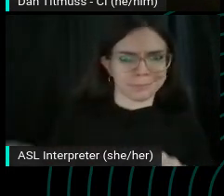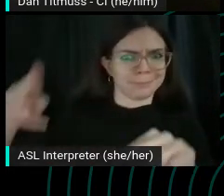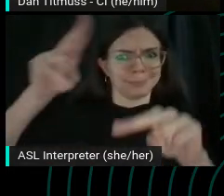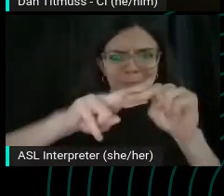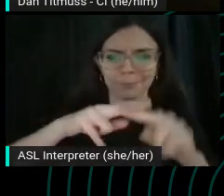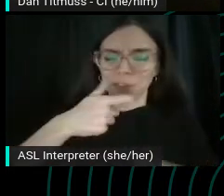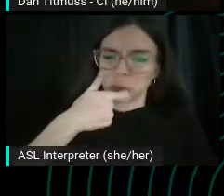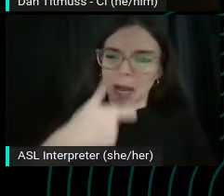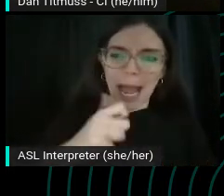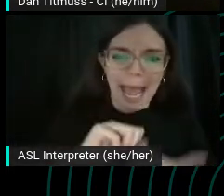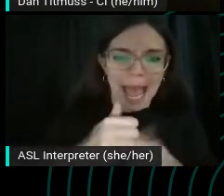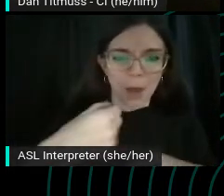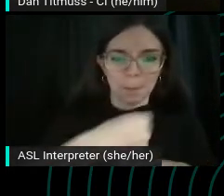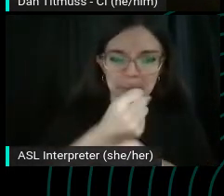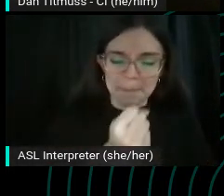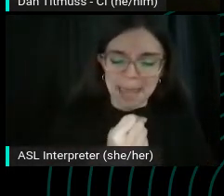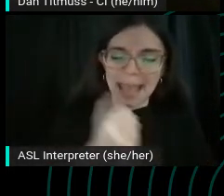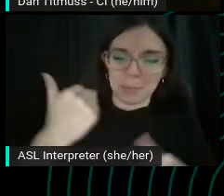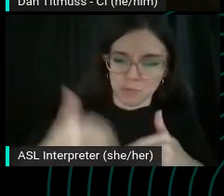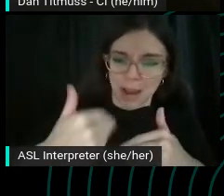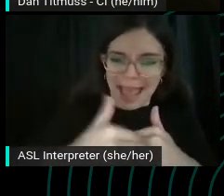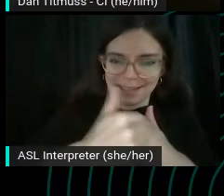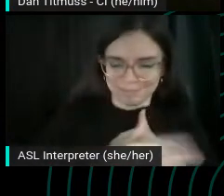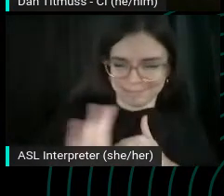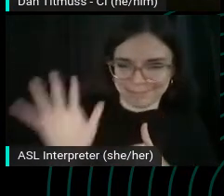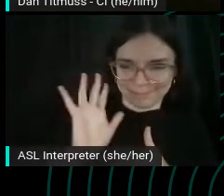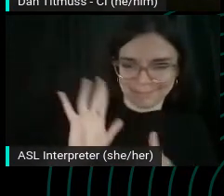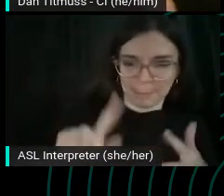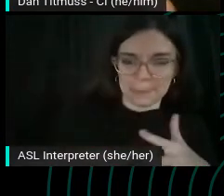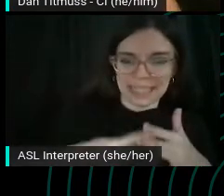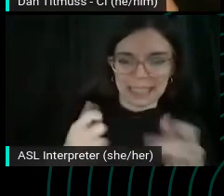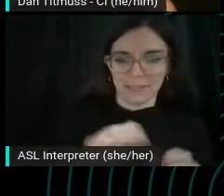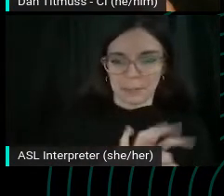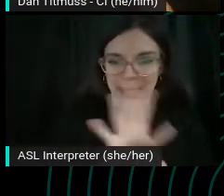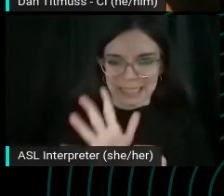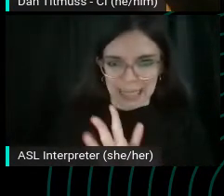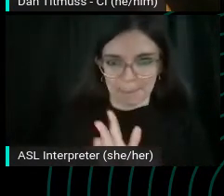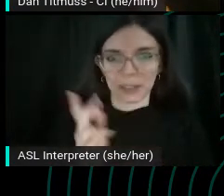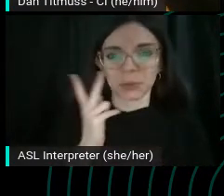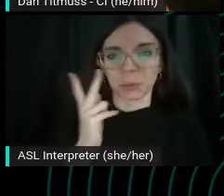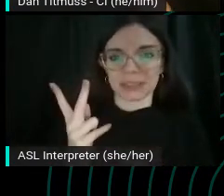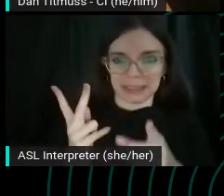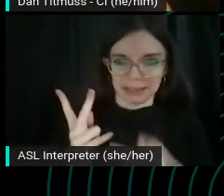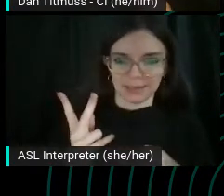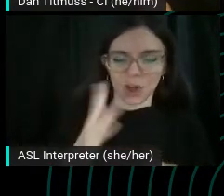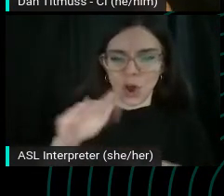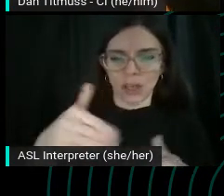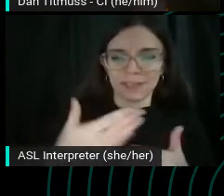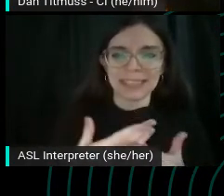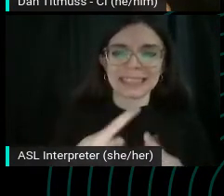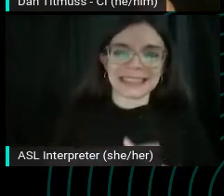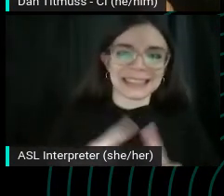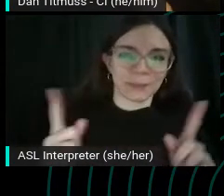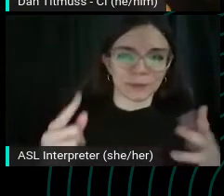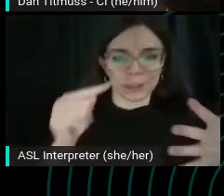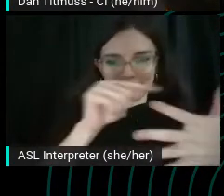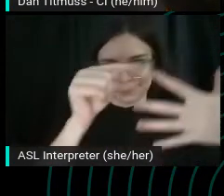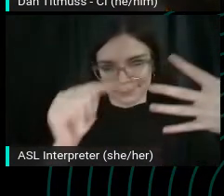But yeah, the first place I went was YouTube. Look at all these guides we make this search. They're all sort of like ten twelve eighteen.